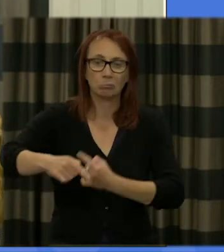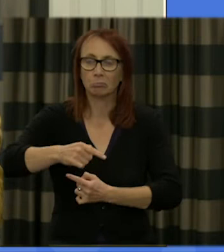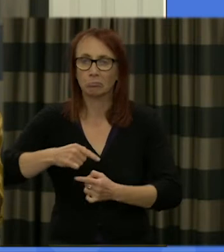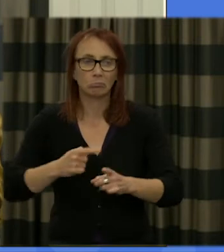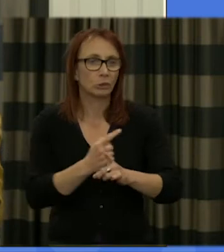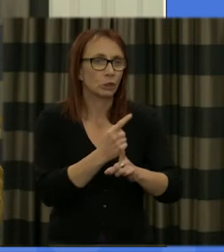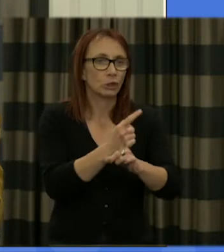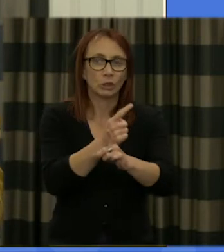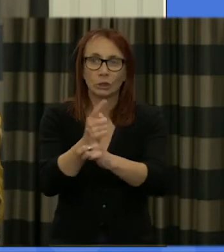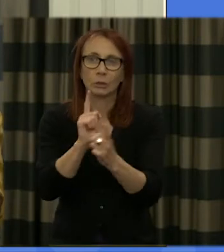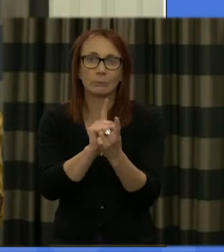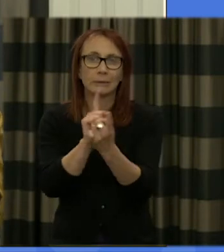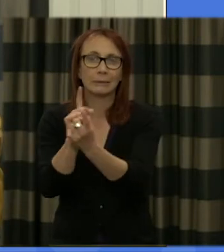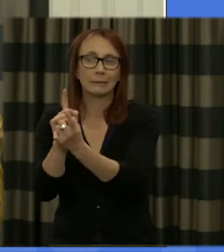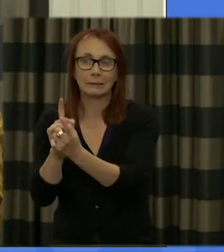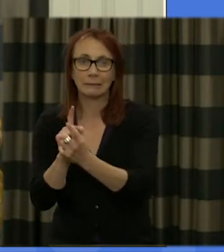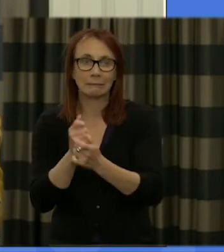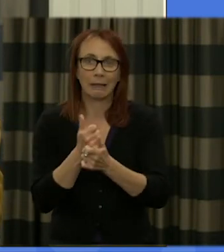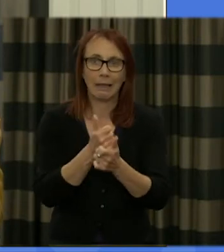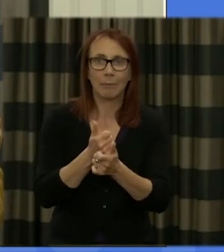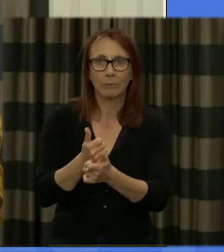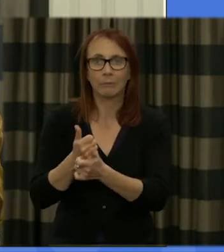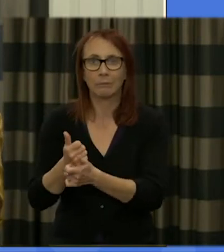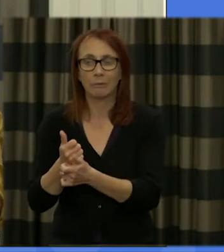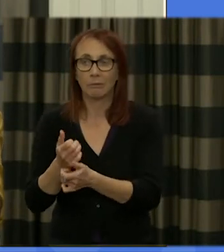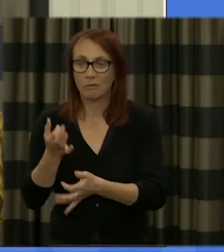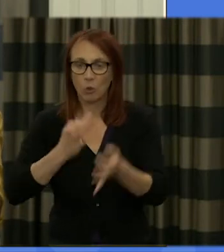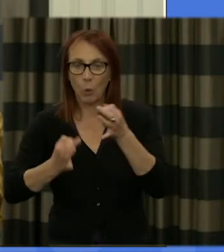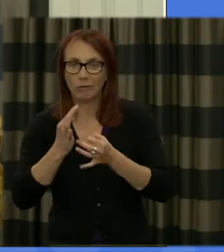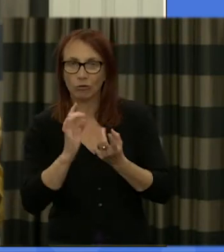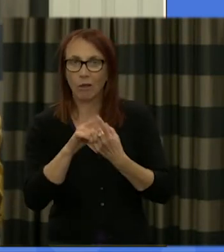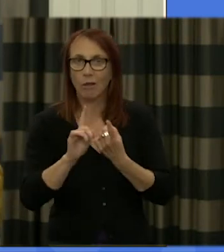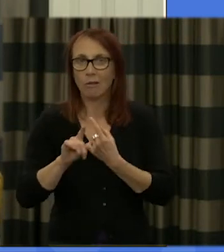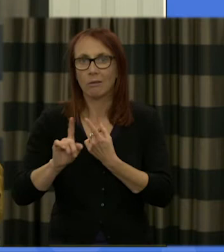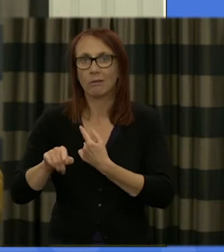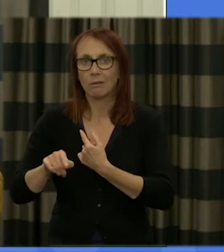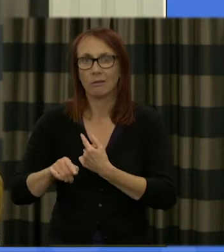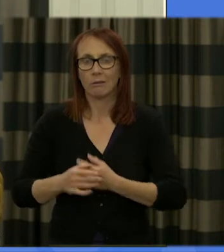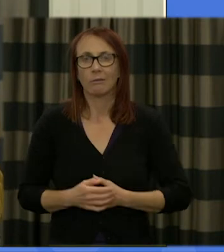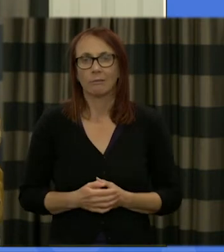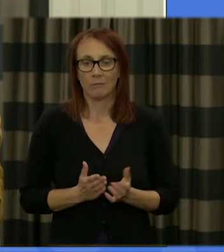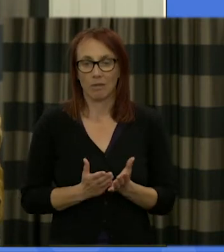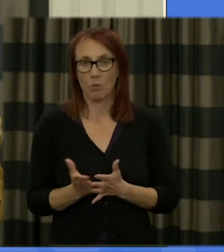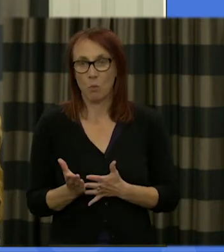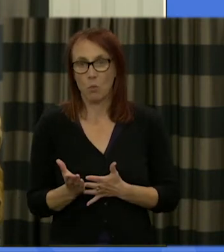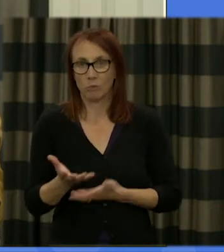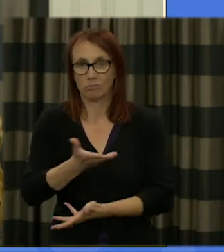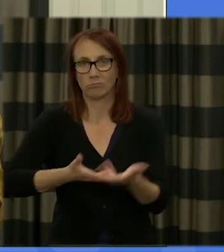however it's organized and just to help you along the way with questions that you may have as they arise over the course of of your discussions so that's